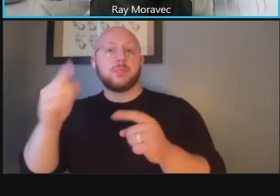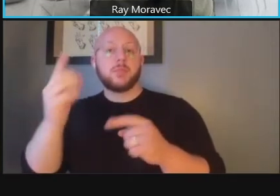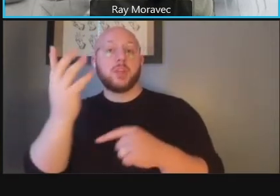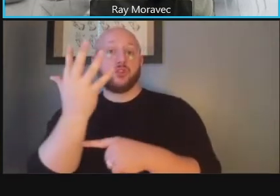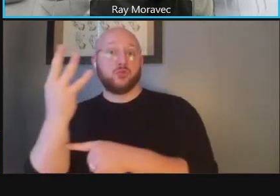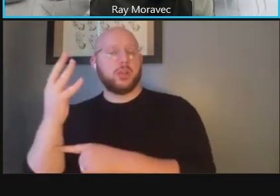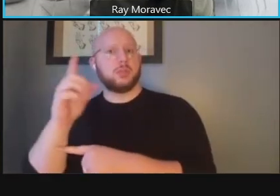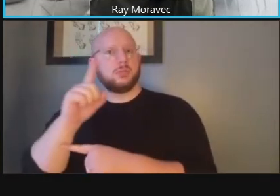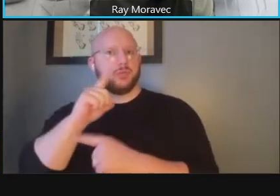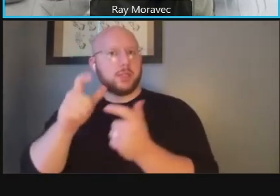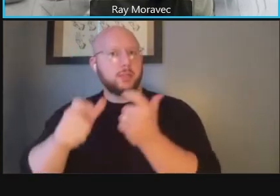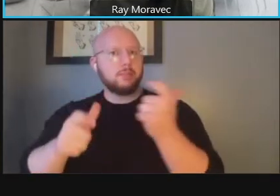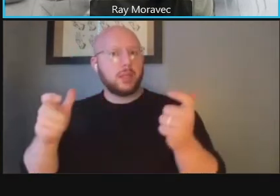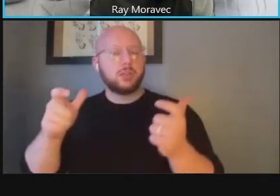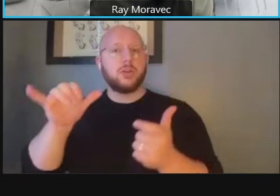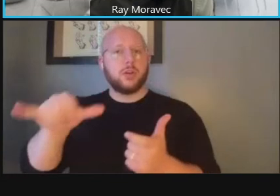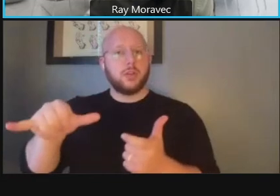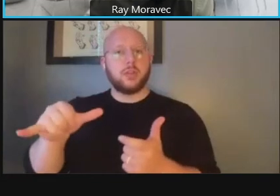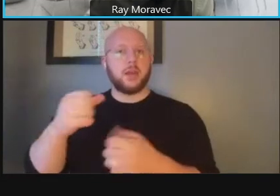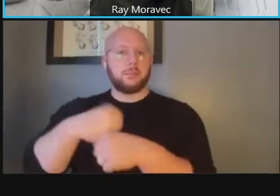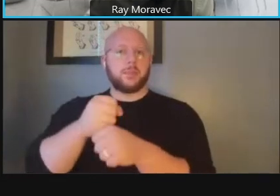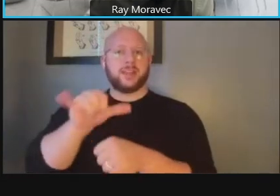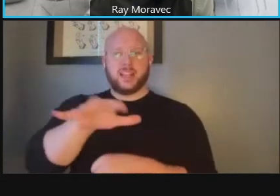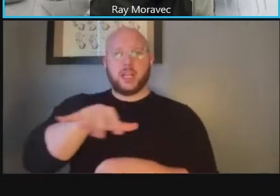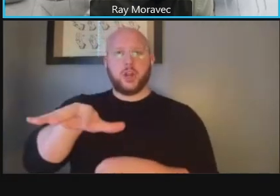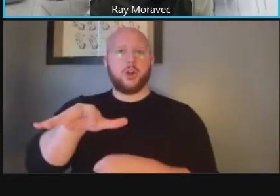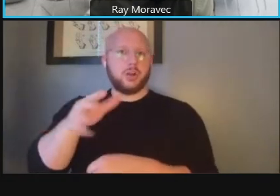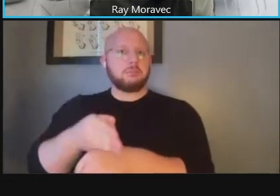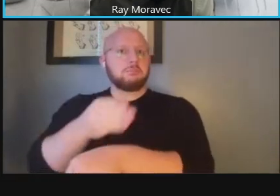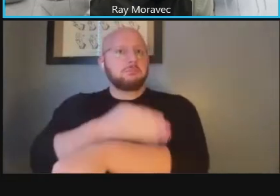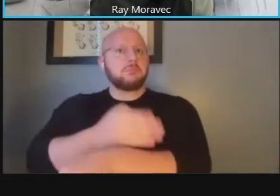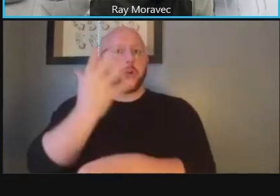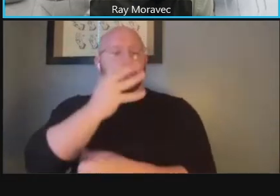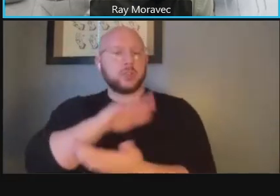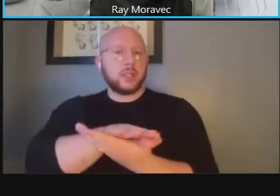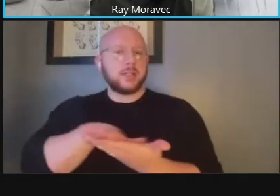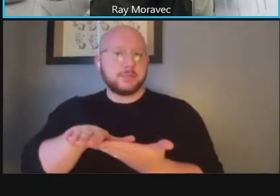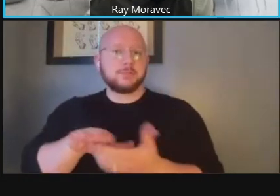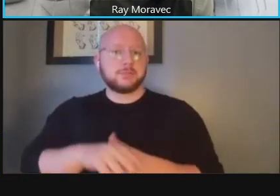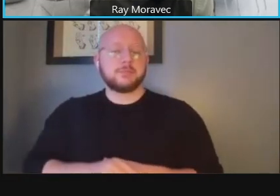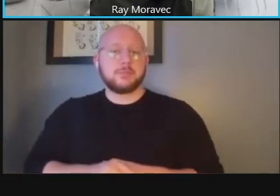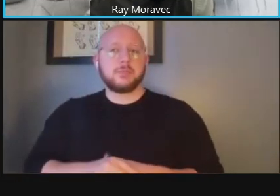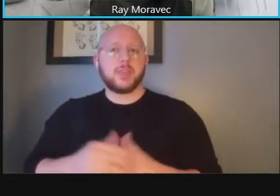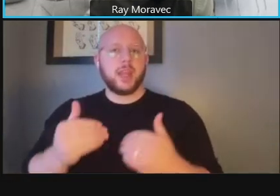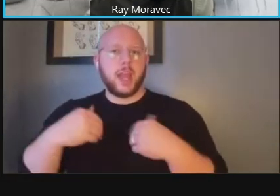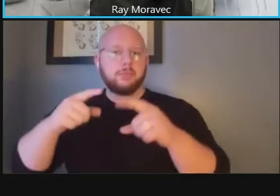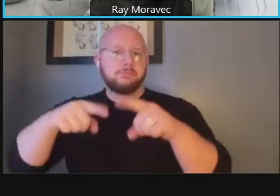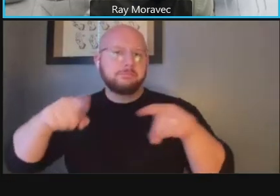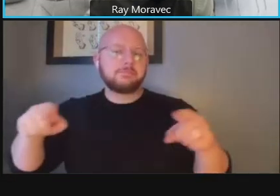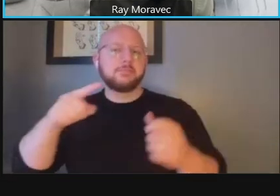so it adds a nice feature to the area and there are various things from brick pavers and others